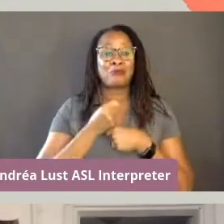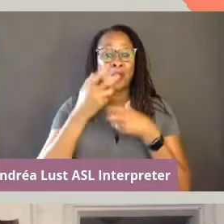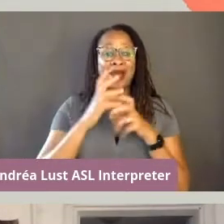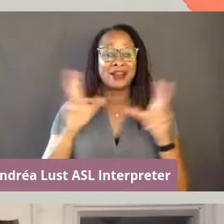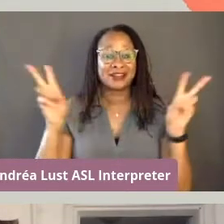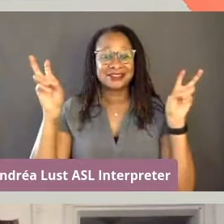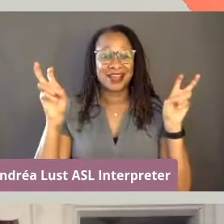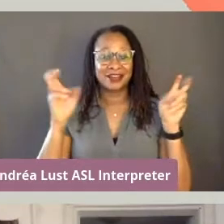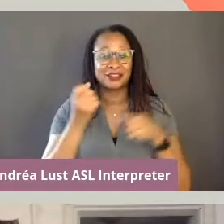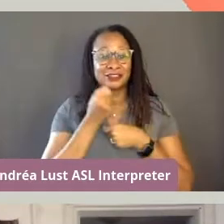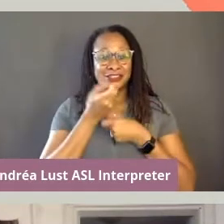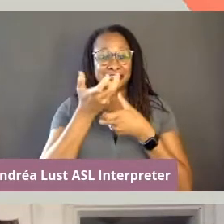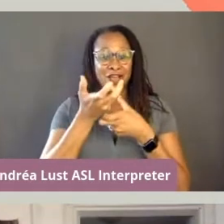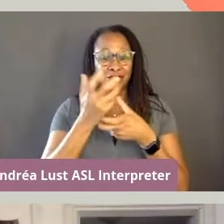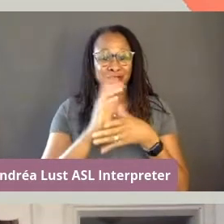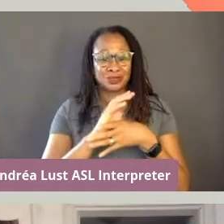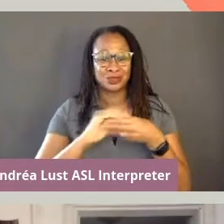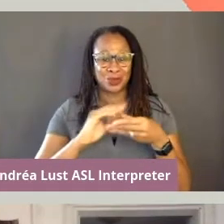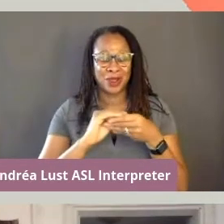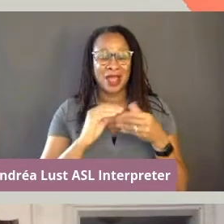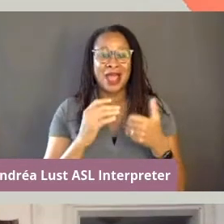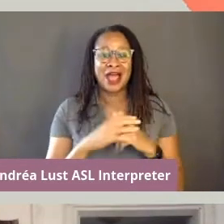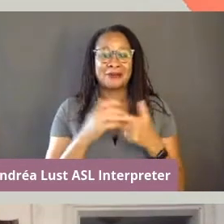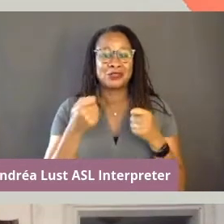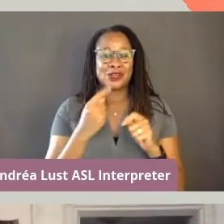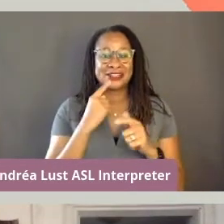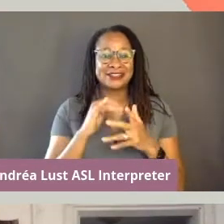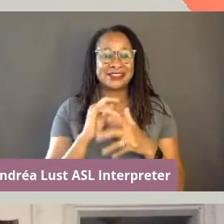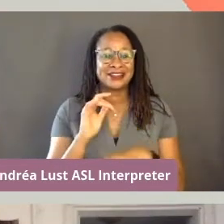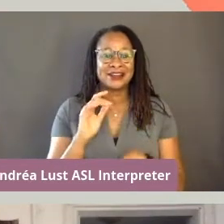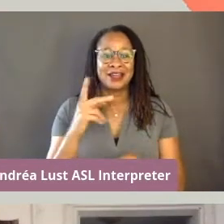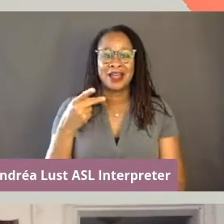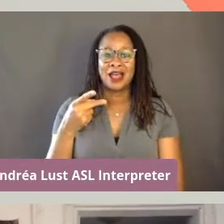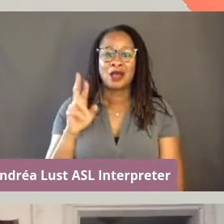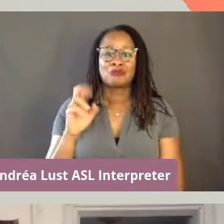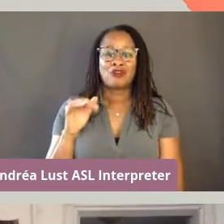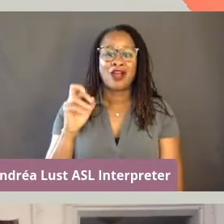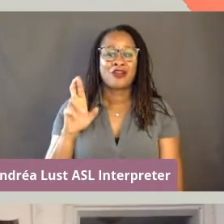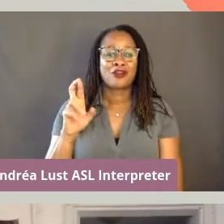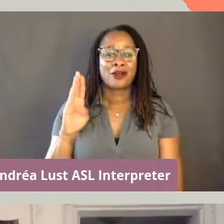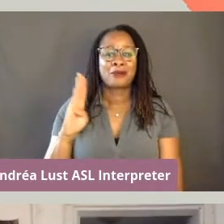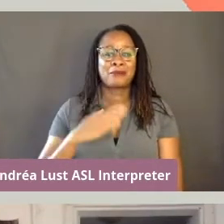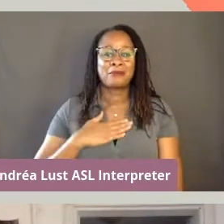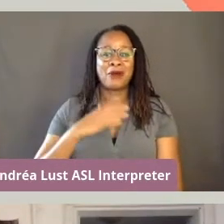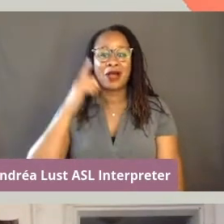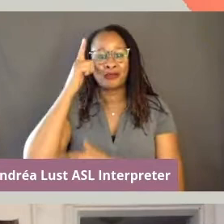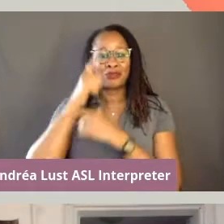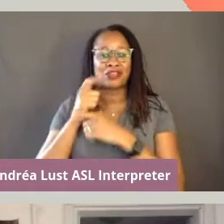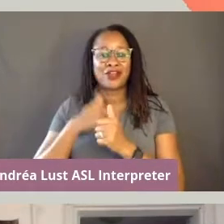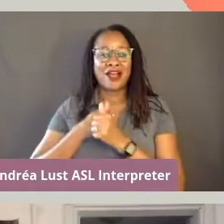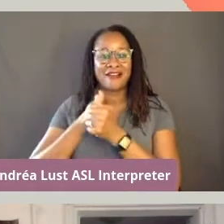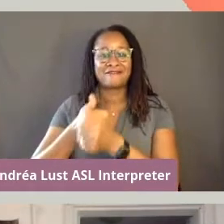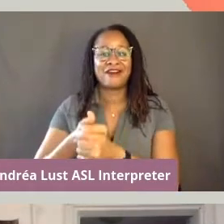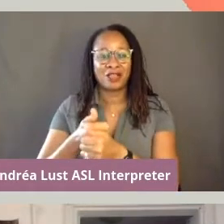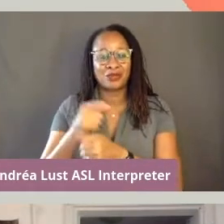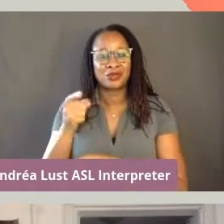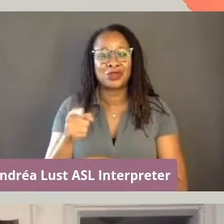One of them is and I've been looking forward to seeing it, Pariah, my brother, I follow you show me the route to the springs.